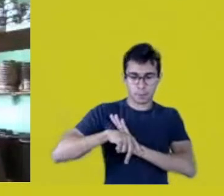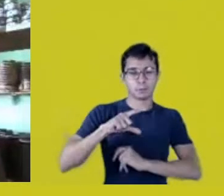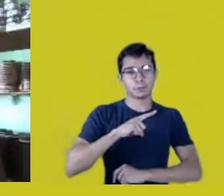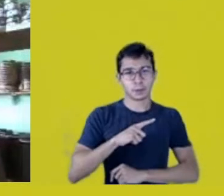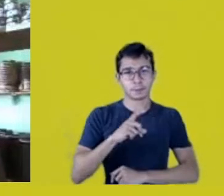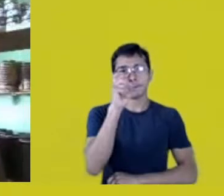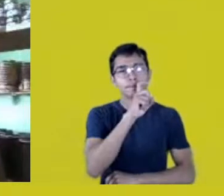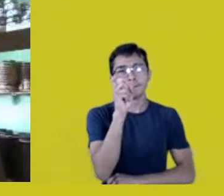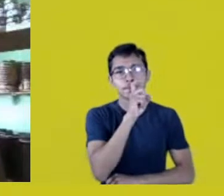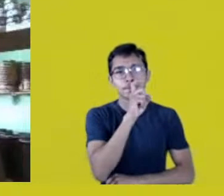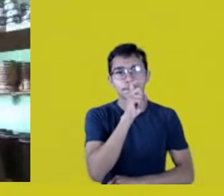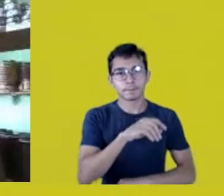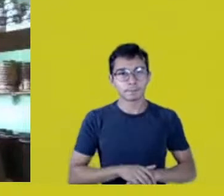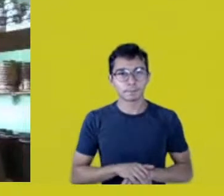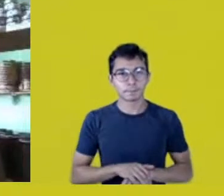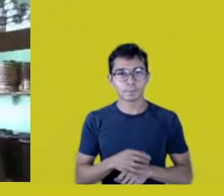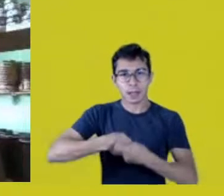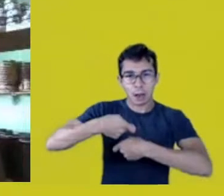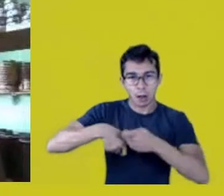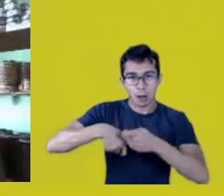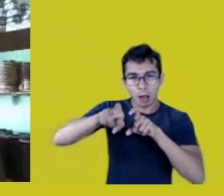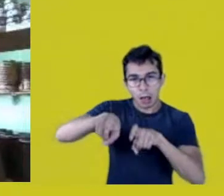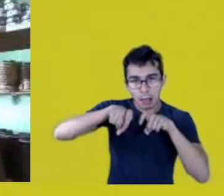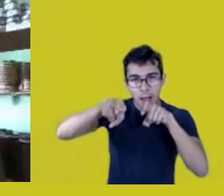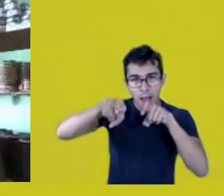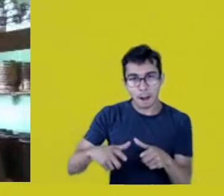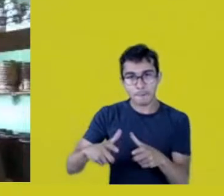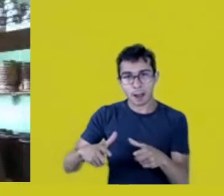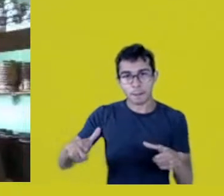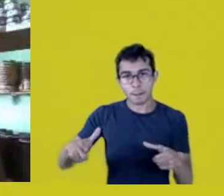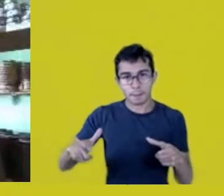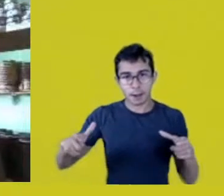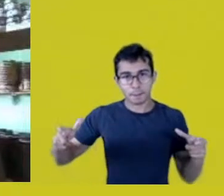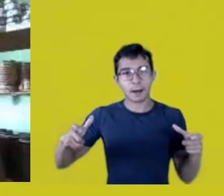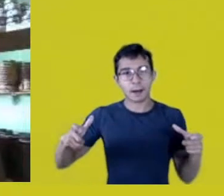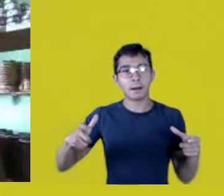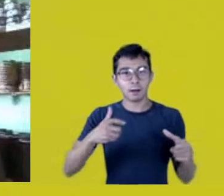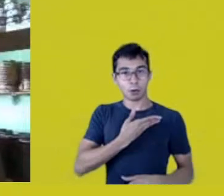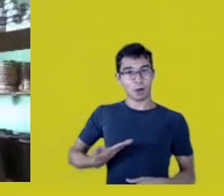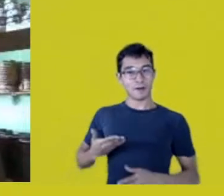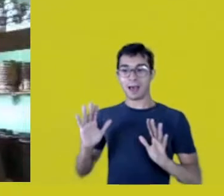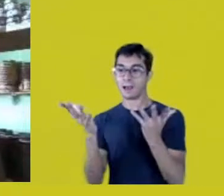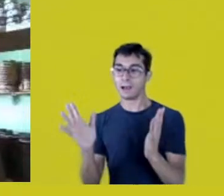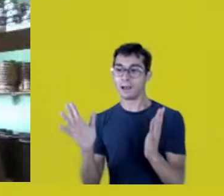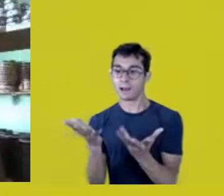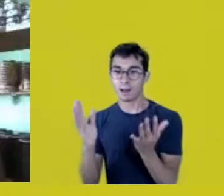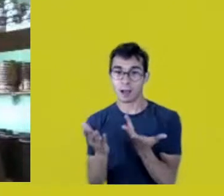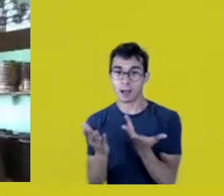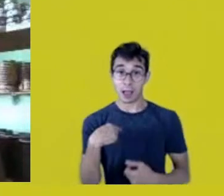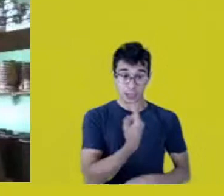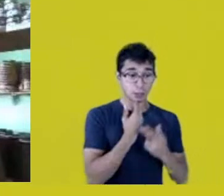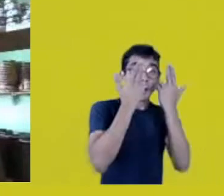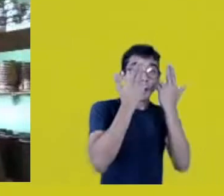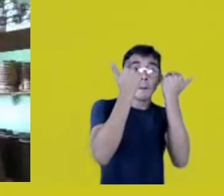Agribusiness marches on with its necropolitics and threatens food safety for the Kaingáng people.